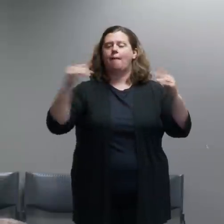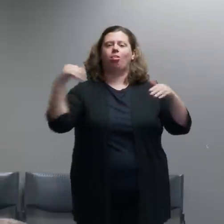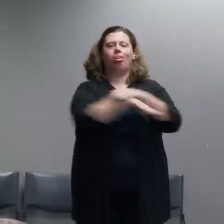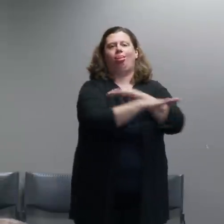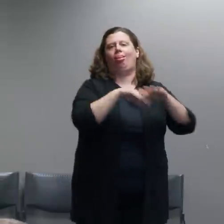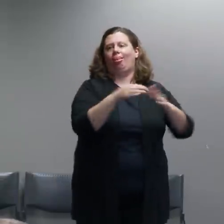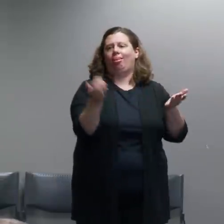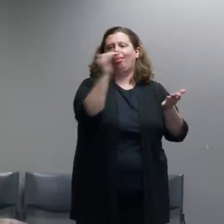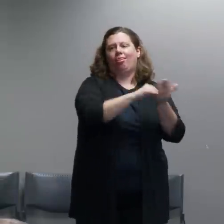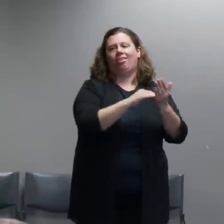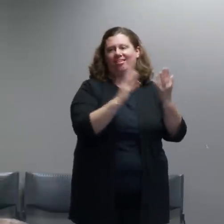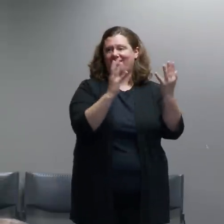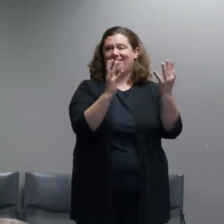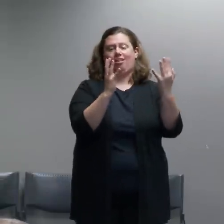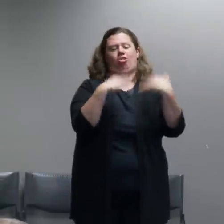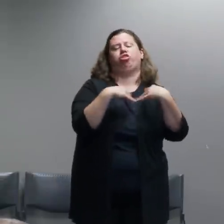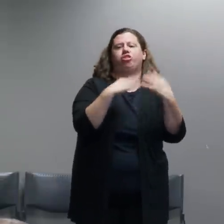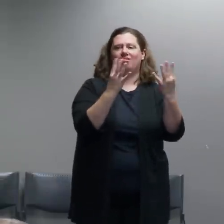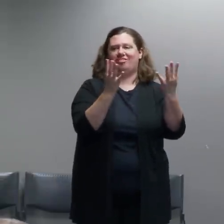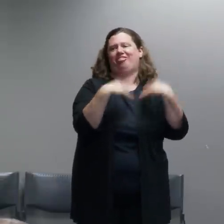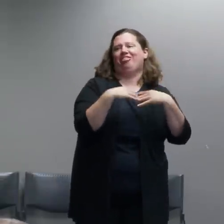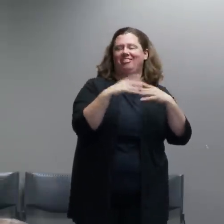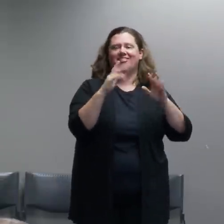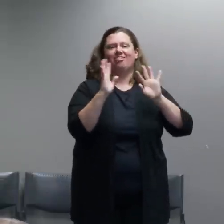of people trying to breach this fence in different places